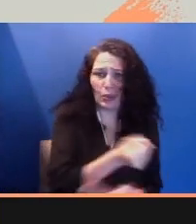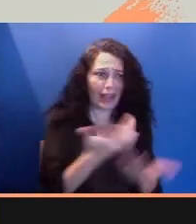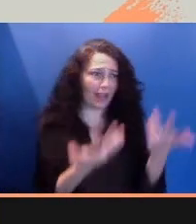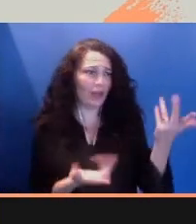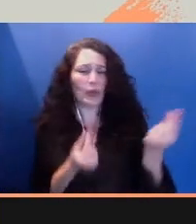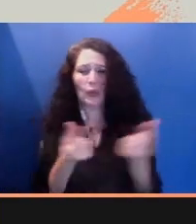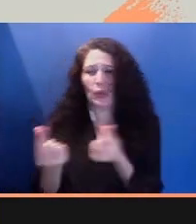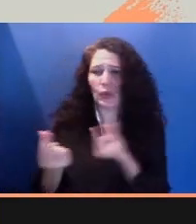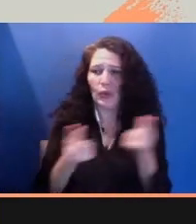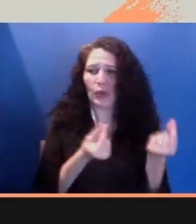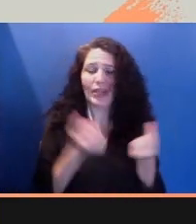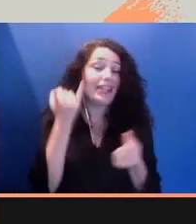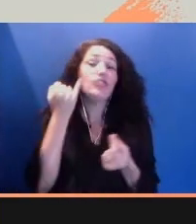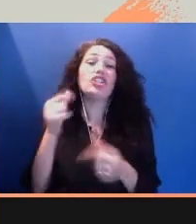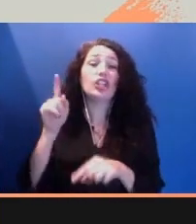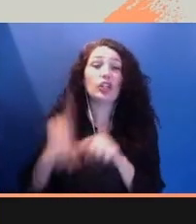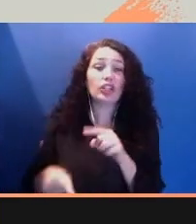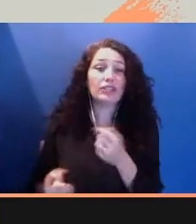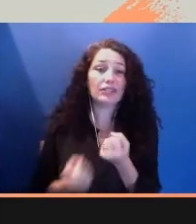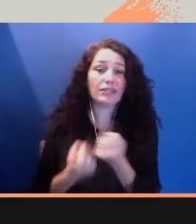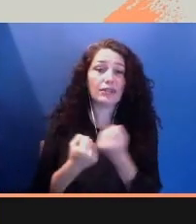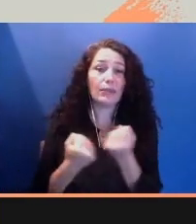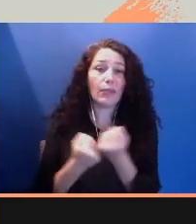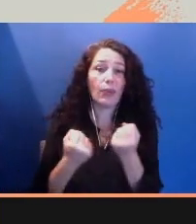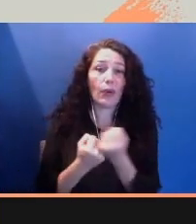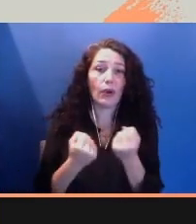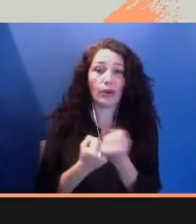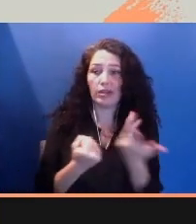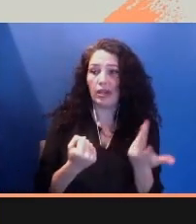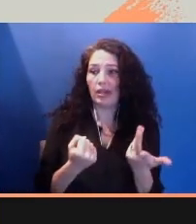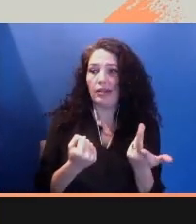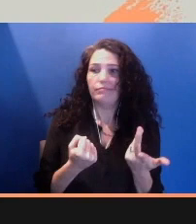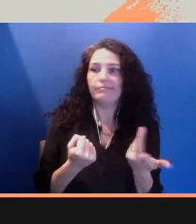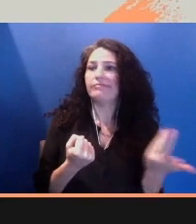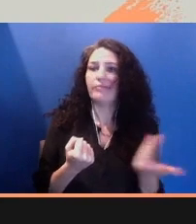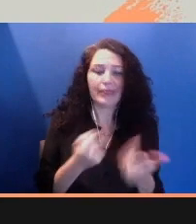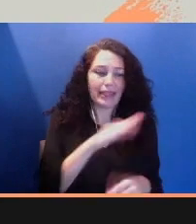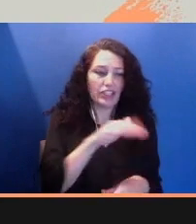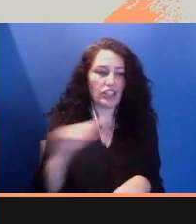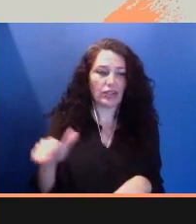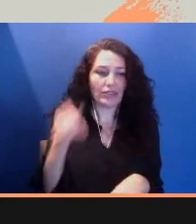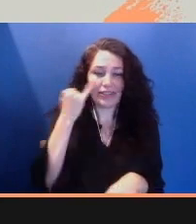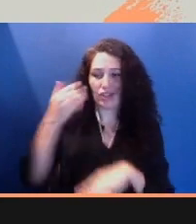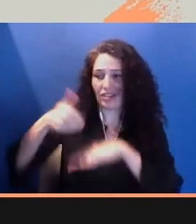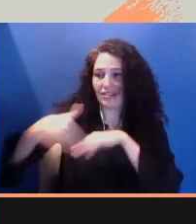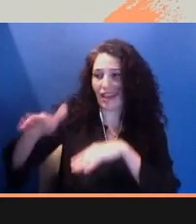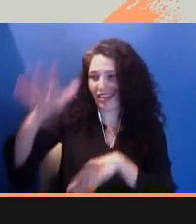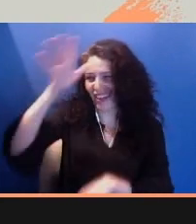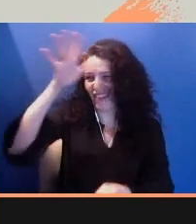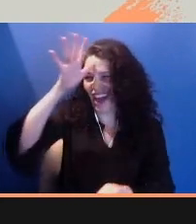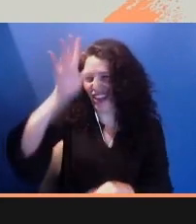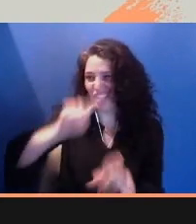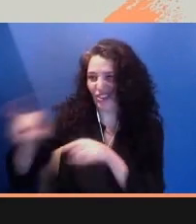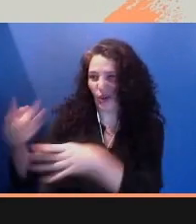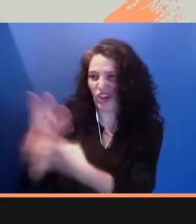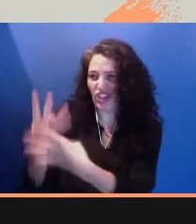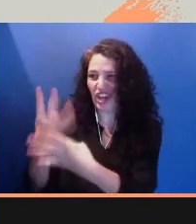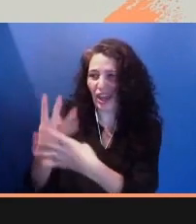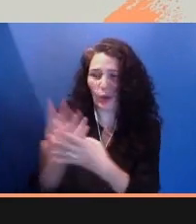how would she take care of her new infant boys if she sent their father to jail? What would become of them when her chronic asthma